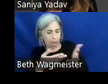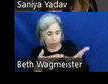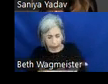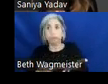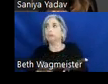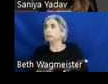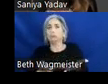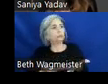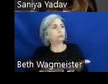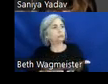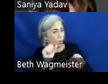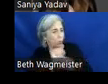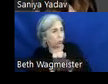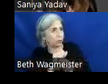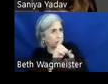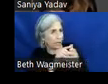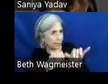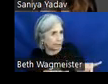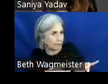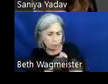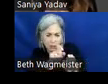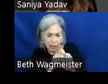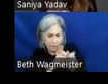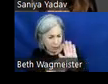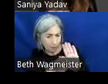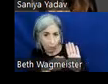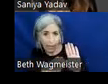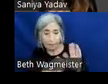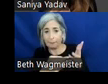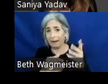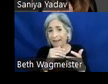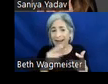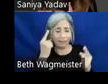system. There might be a specific brand identity but they may Mott have considered the safe color